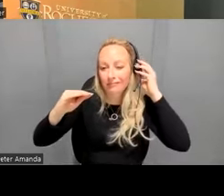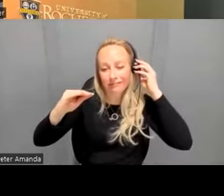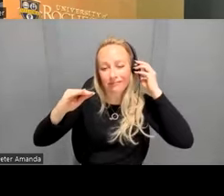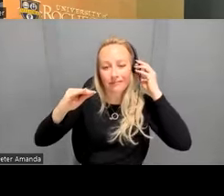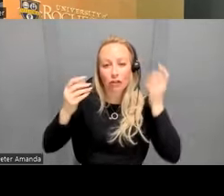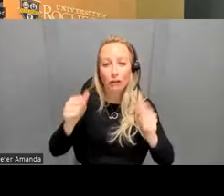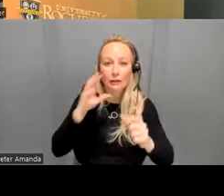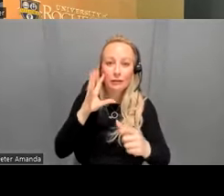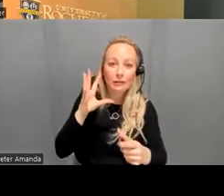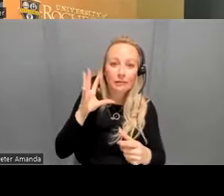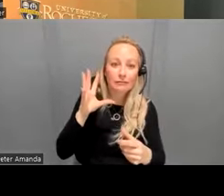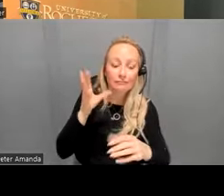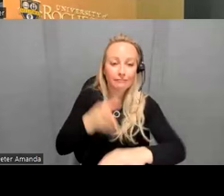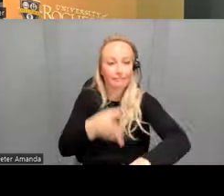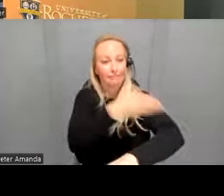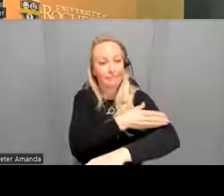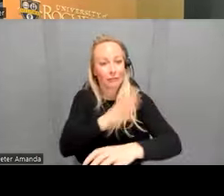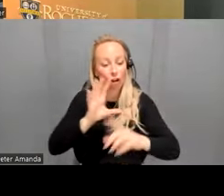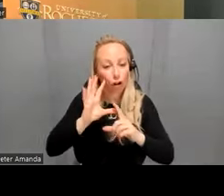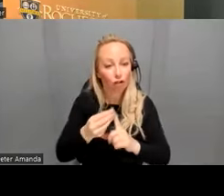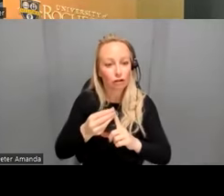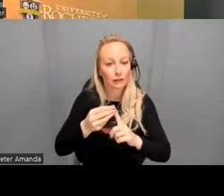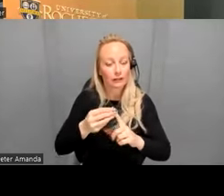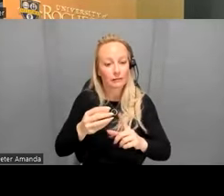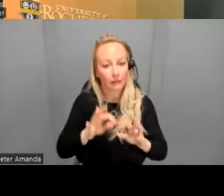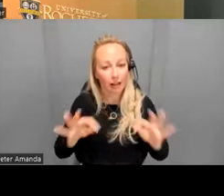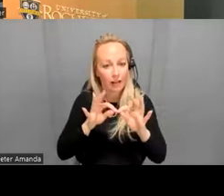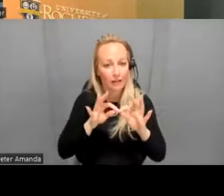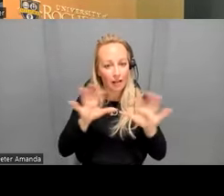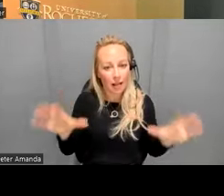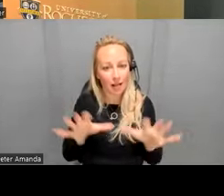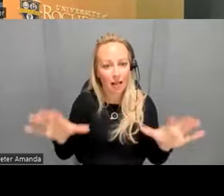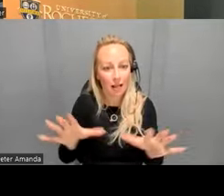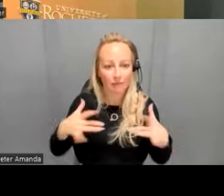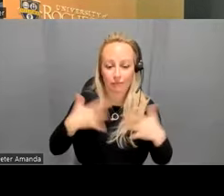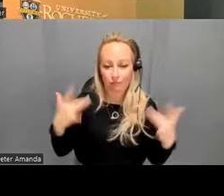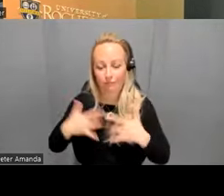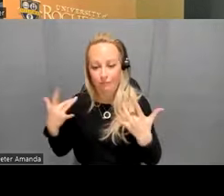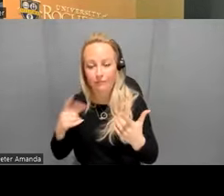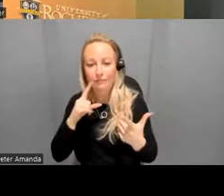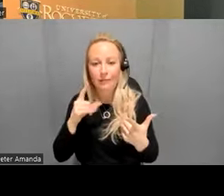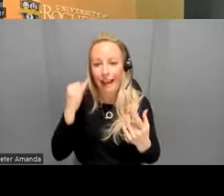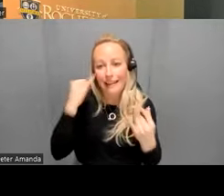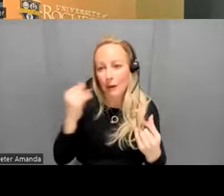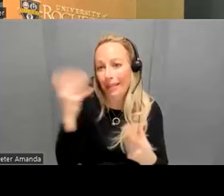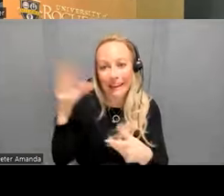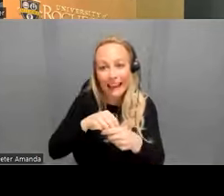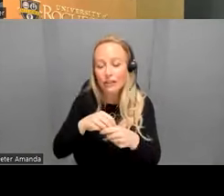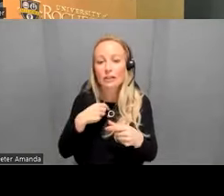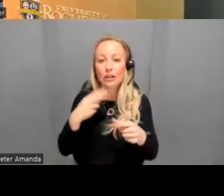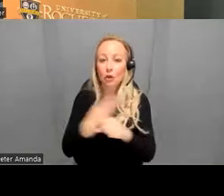socially valued activities um and the idea with uh engage is mostly that you use action planning